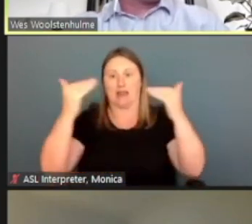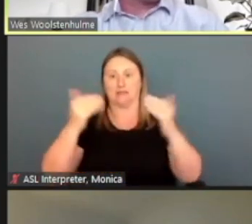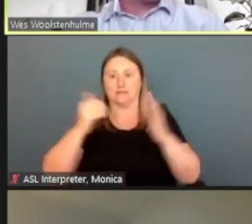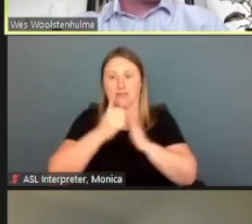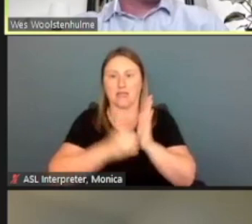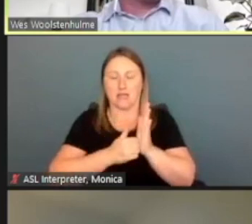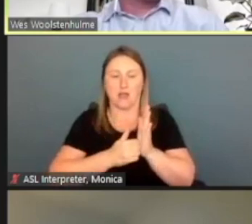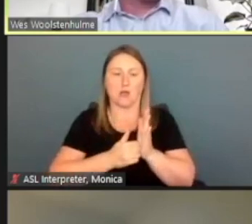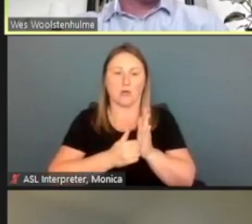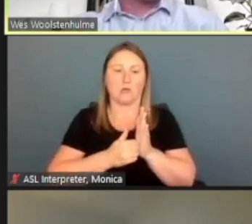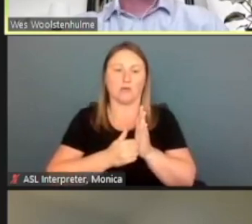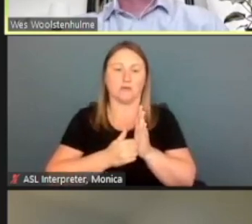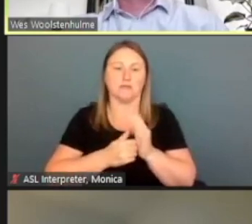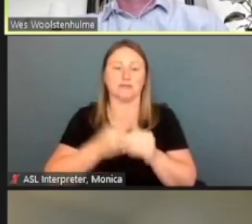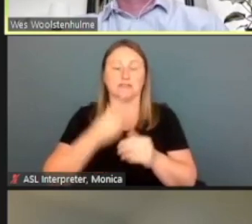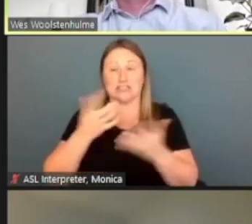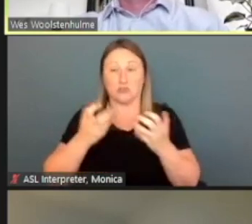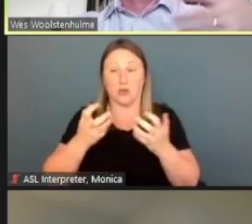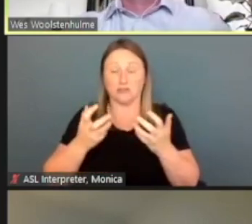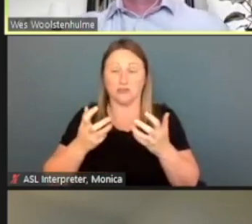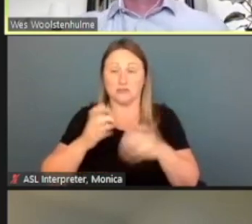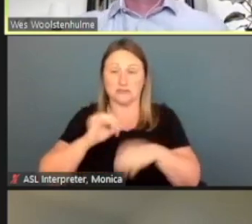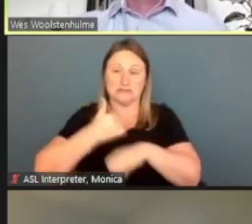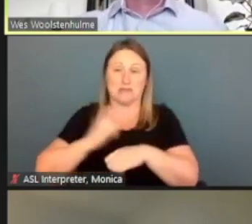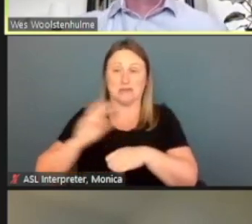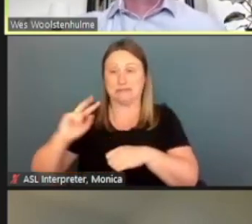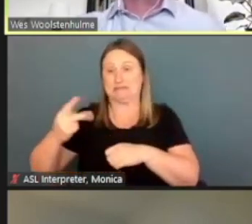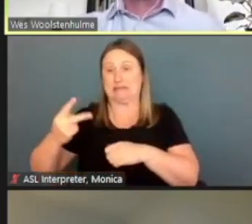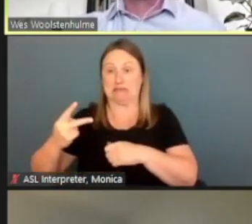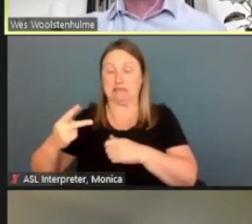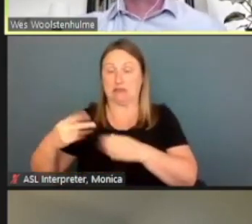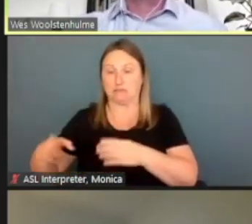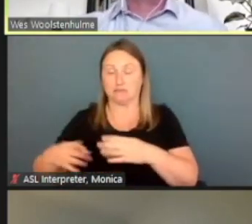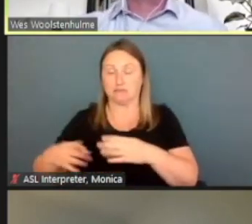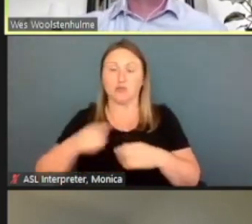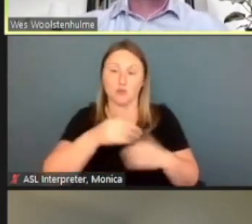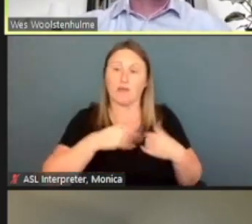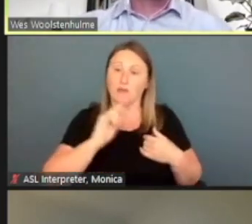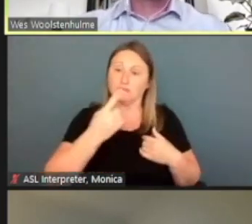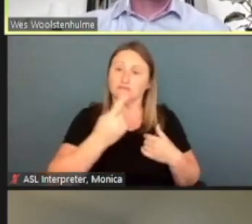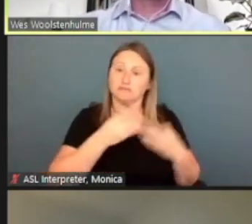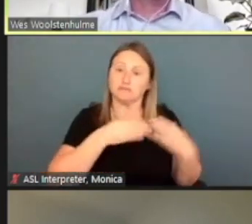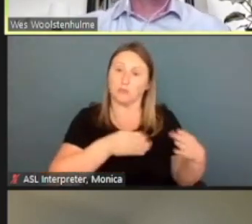well do you want to set up a secondary method? You have one method for that, which is your text message.